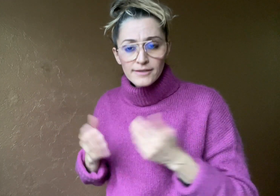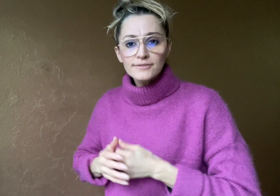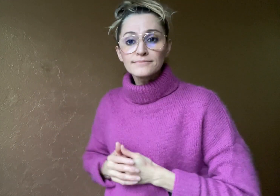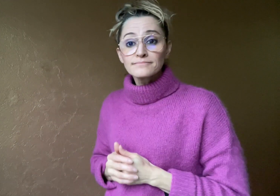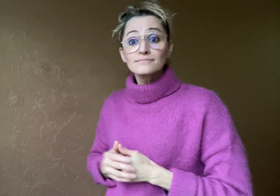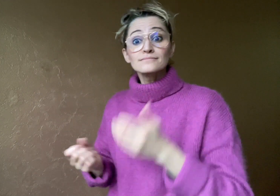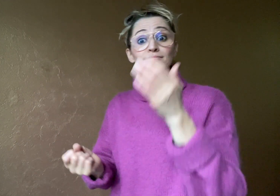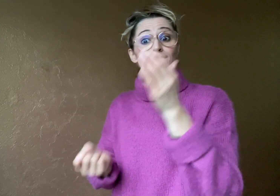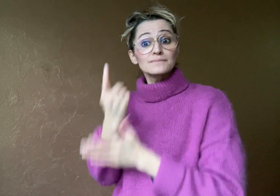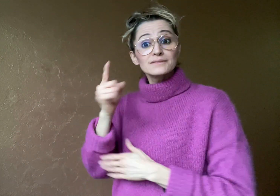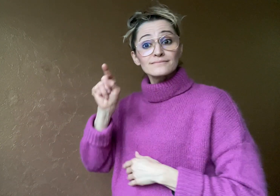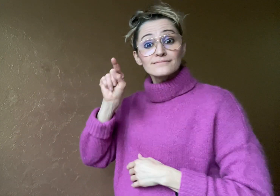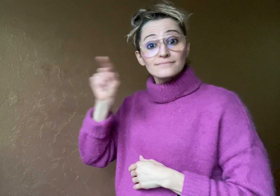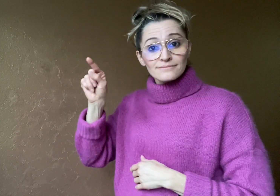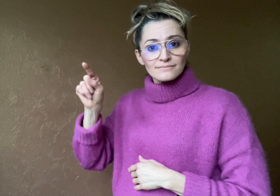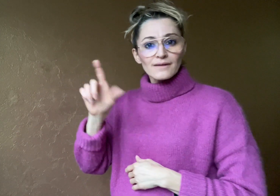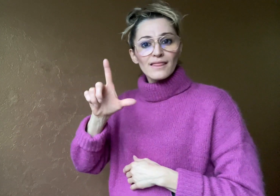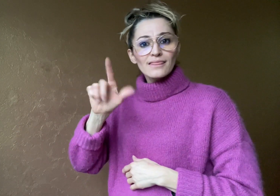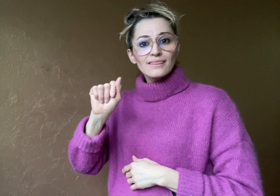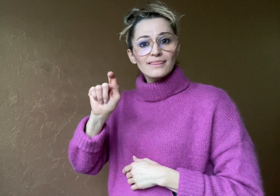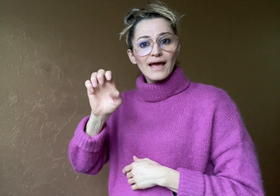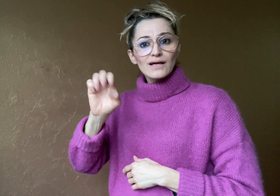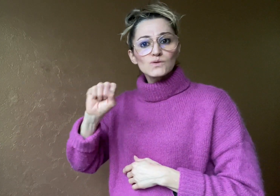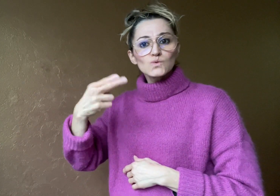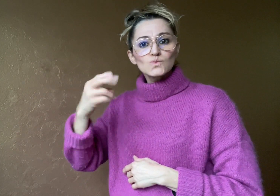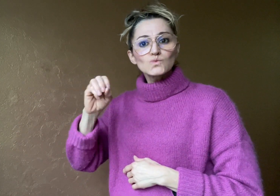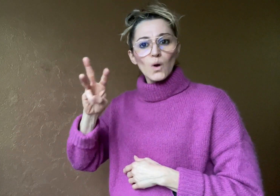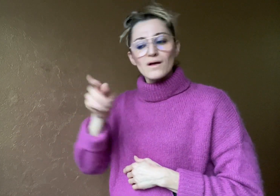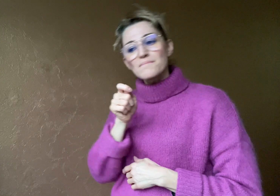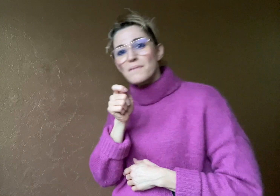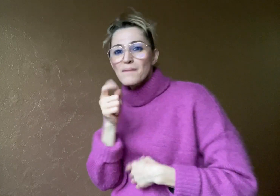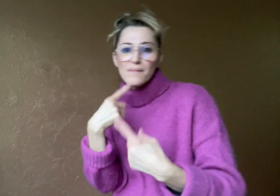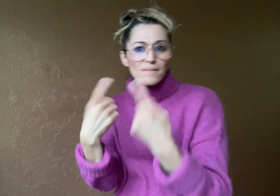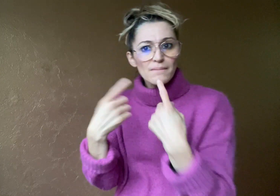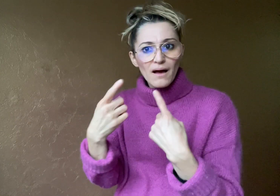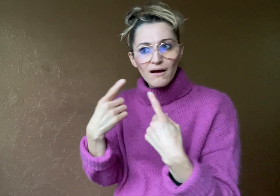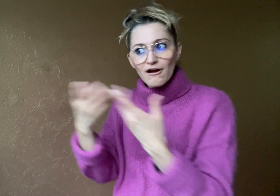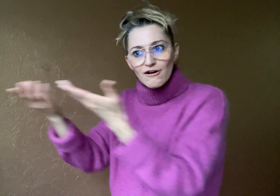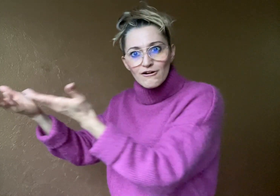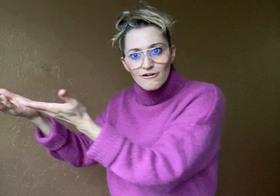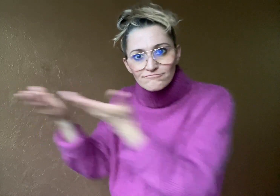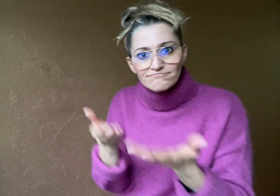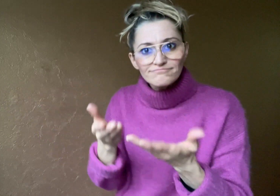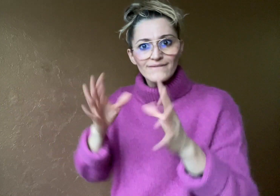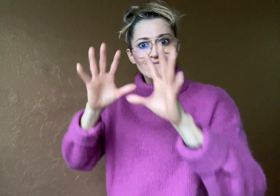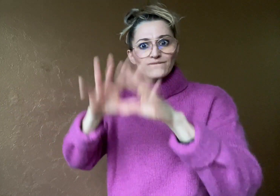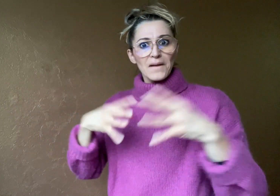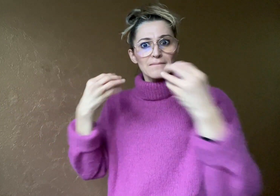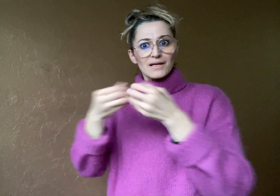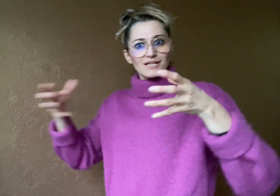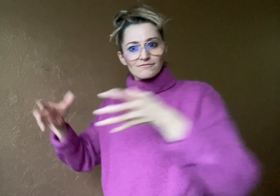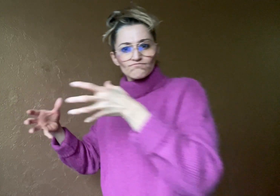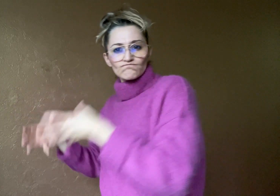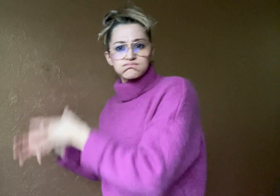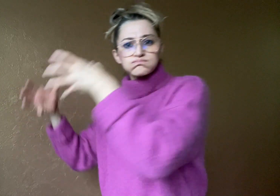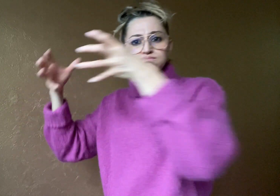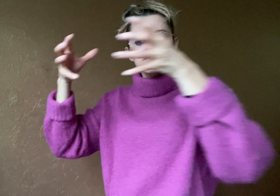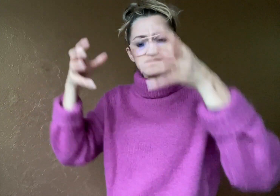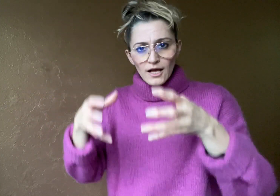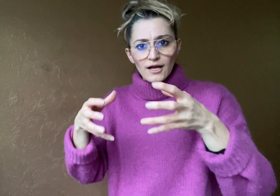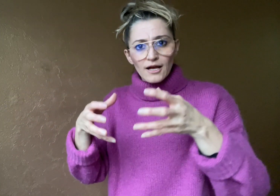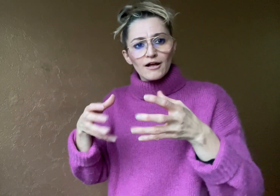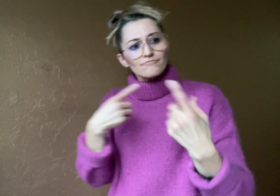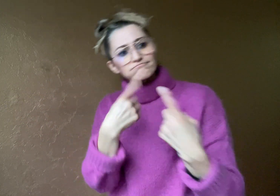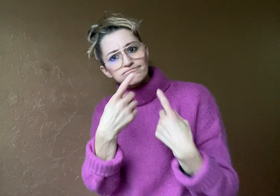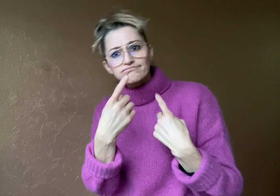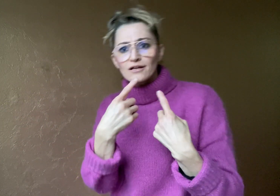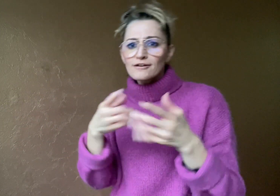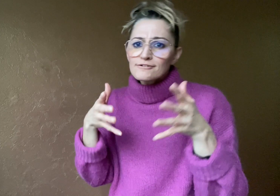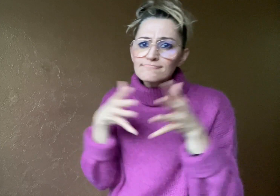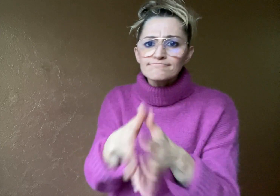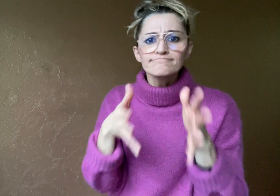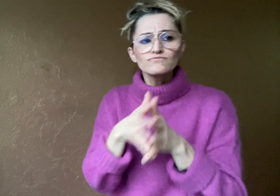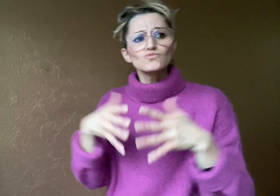The family appeared on The Late Show to share their challenges.